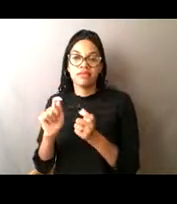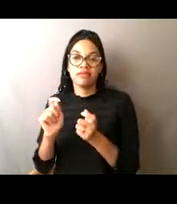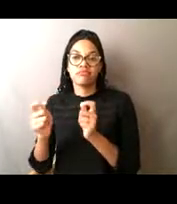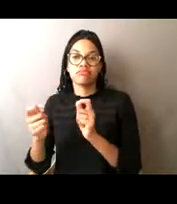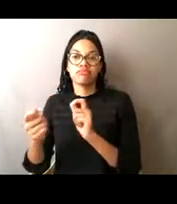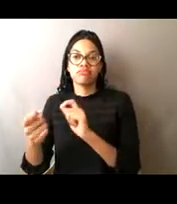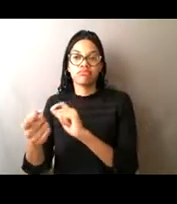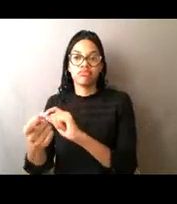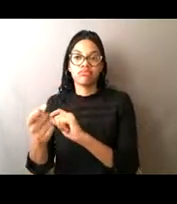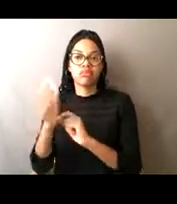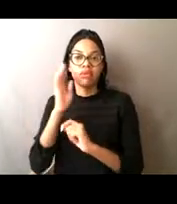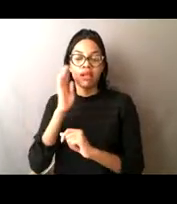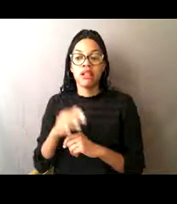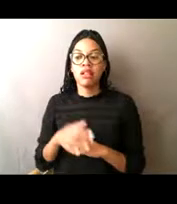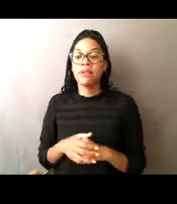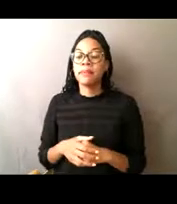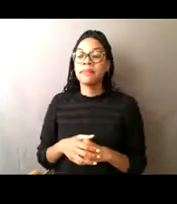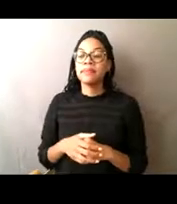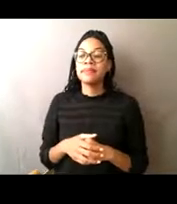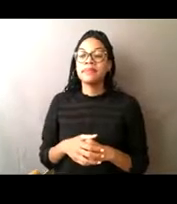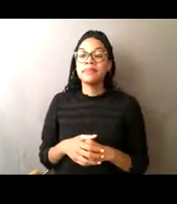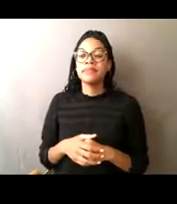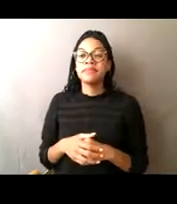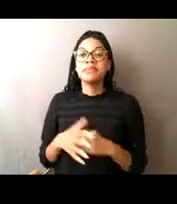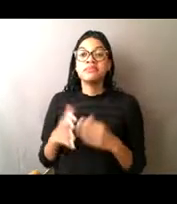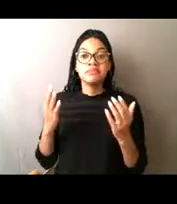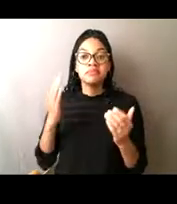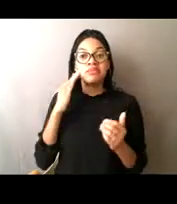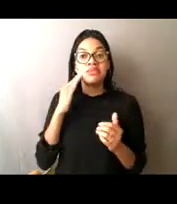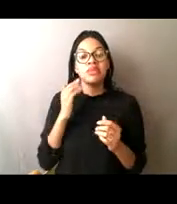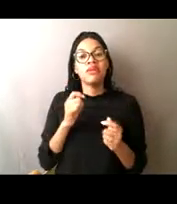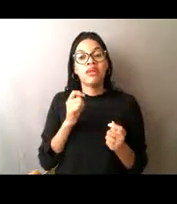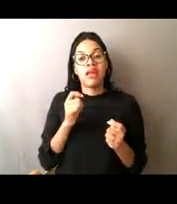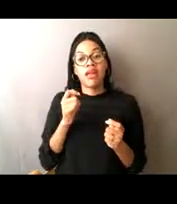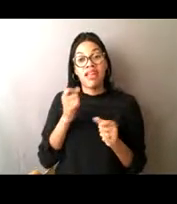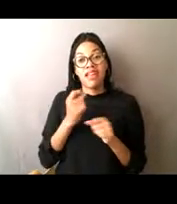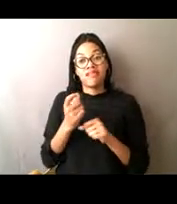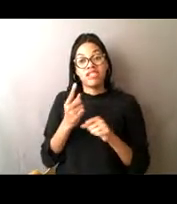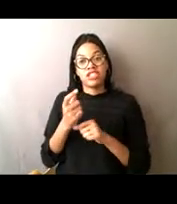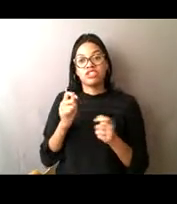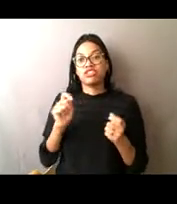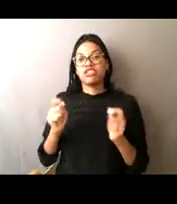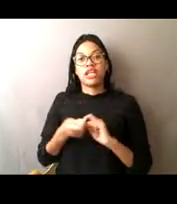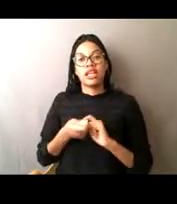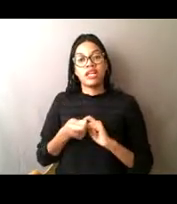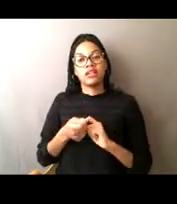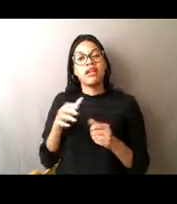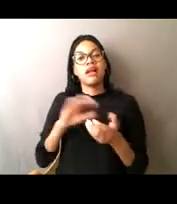that even though there are changes from year to year, all right, we can try to set the quotas